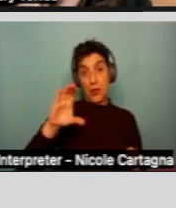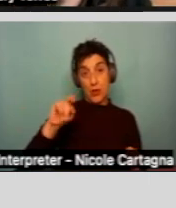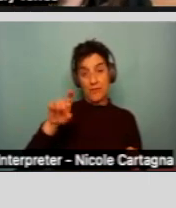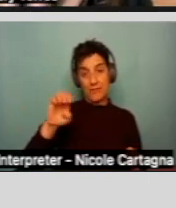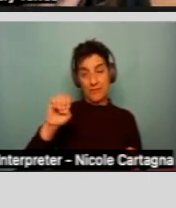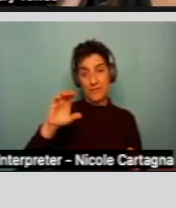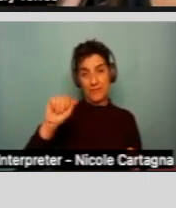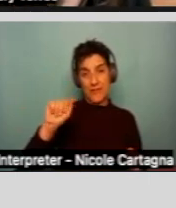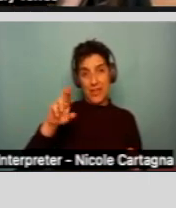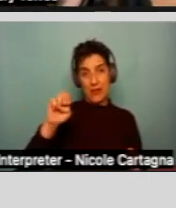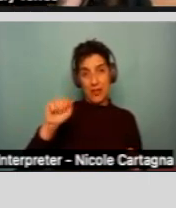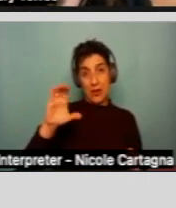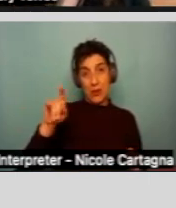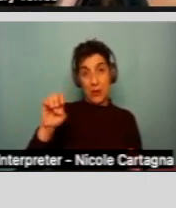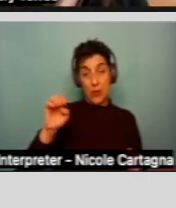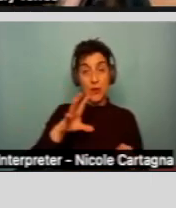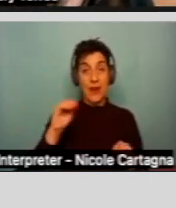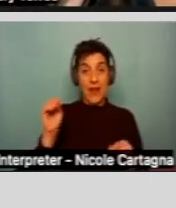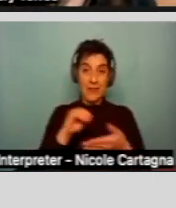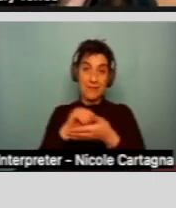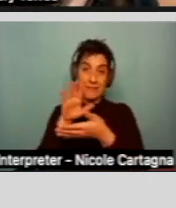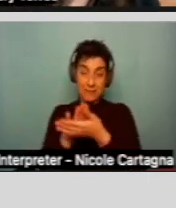know which regional center you belong to.